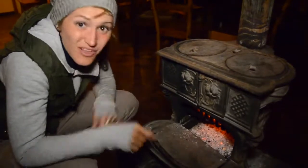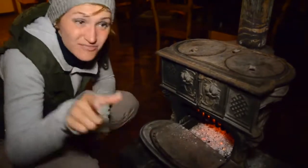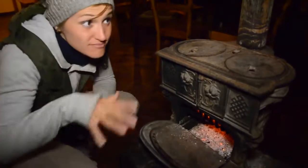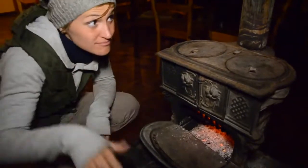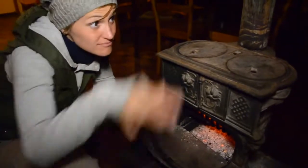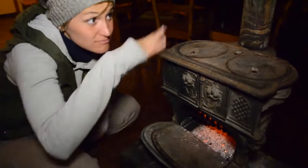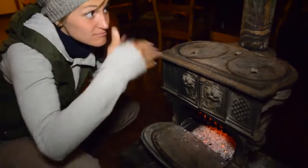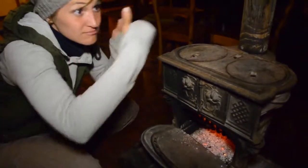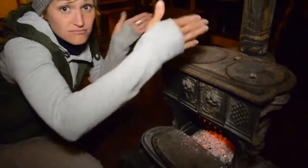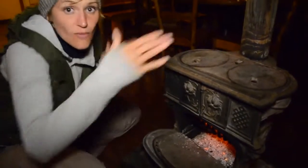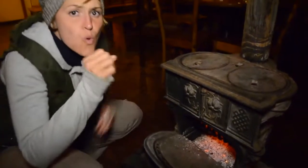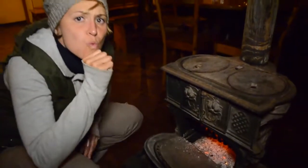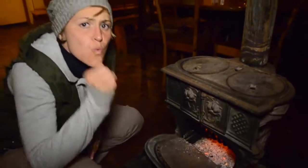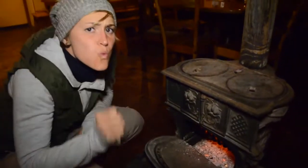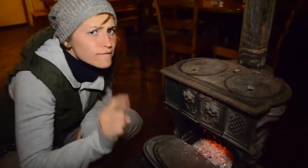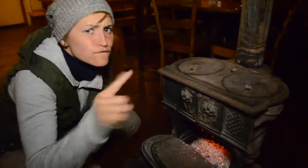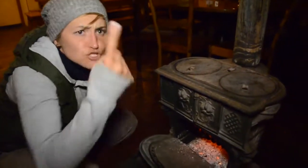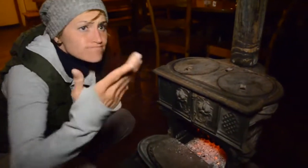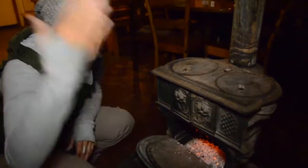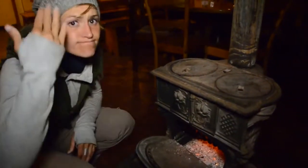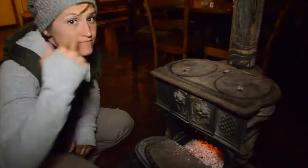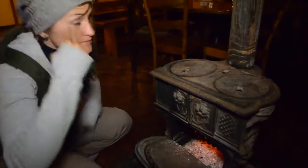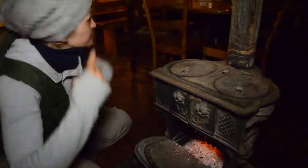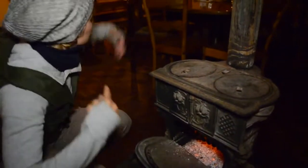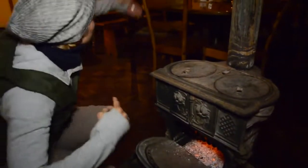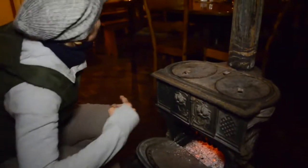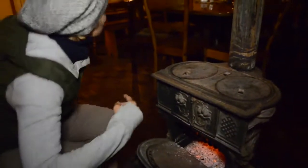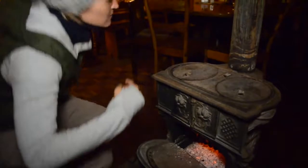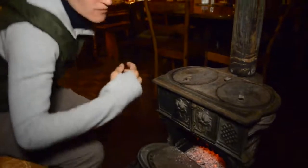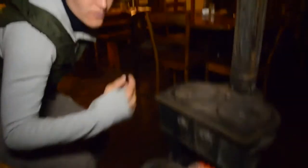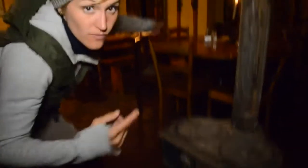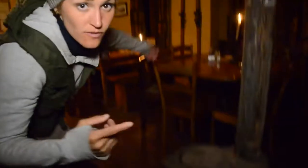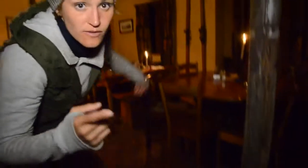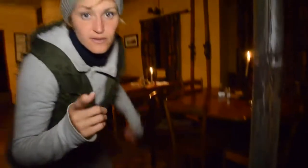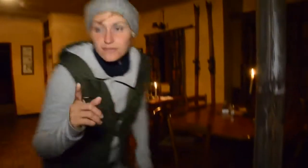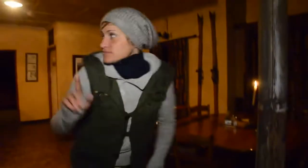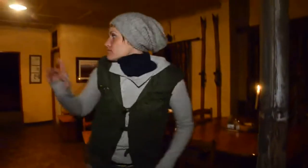Beautiful and old. This part of the building is very old,